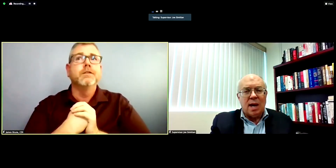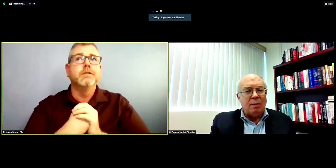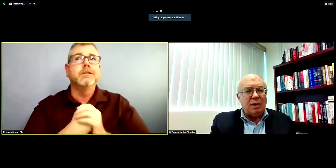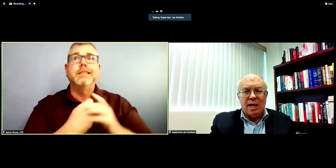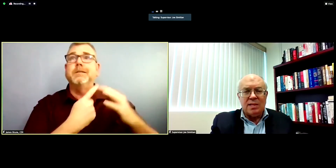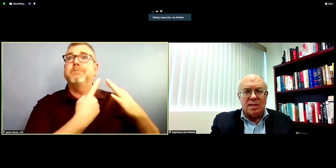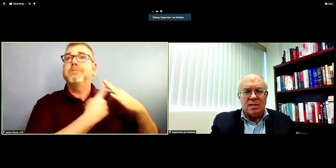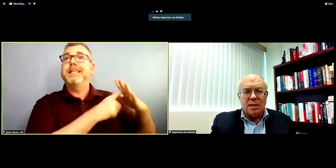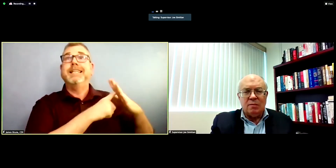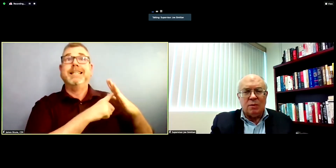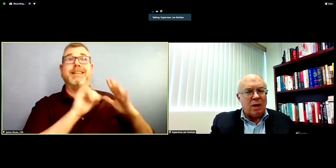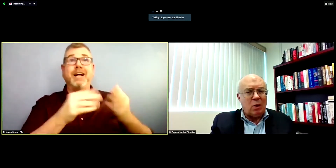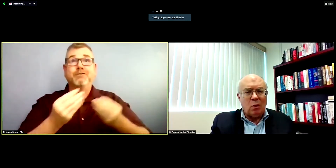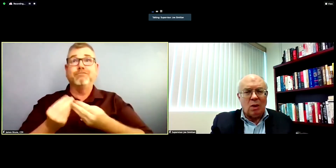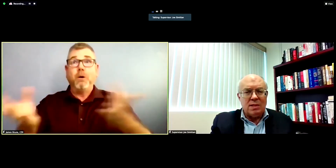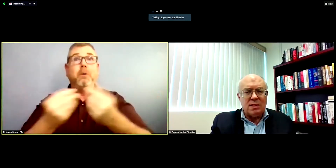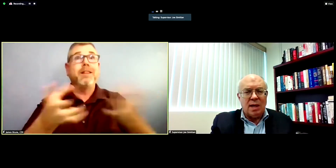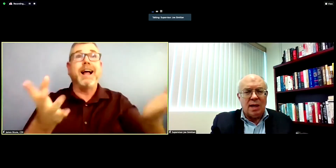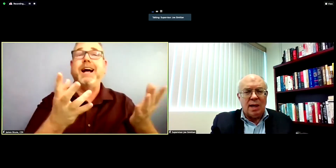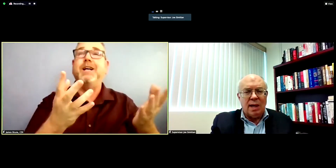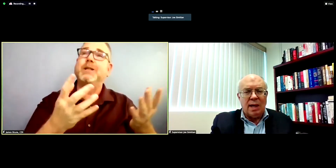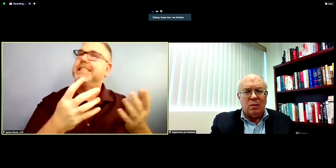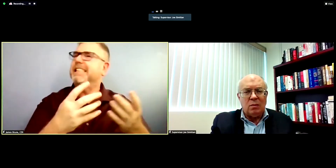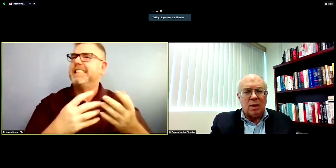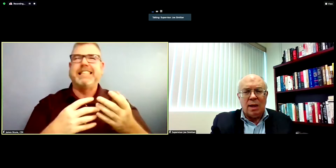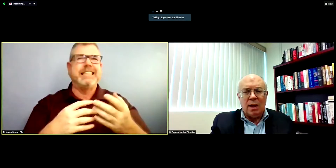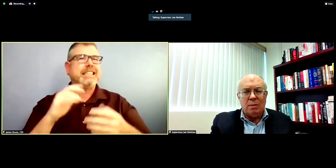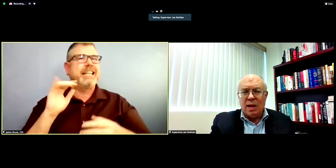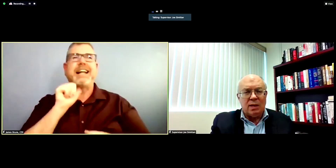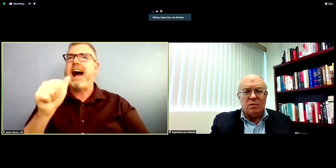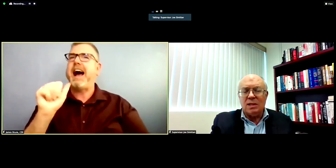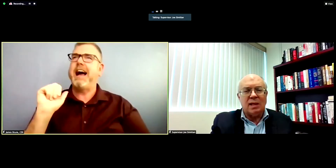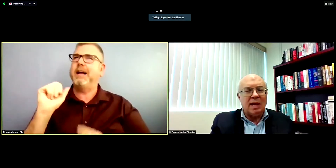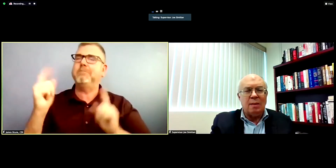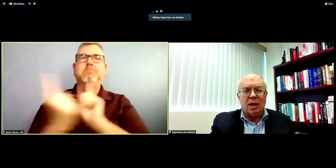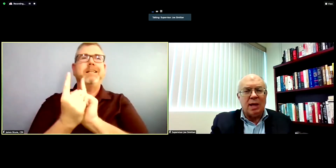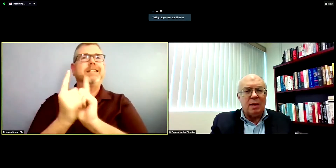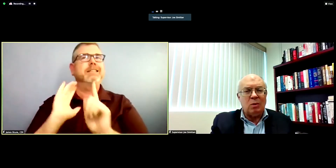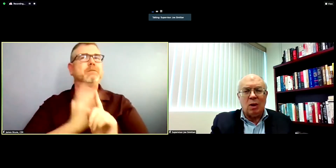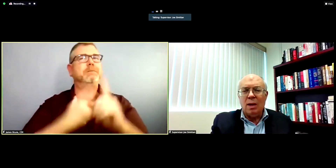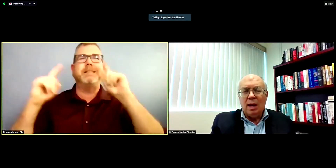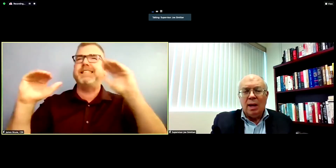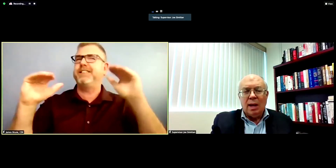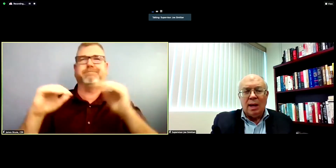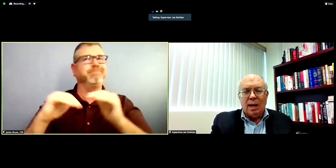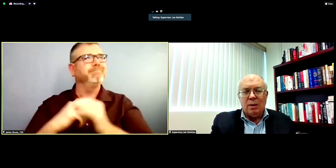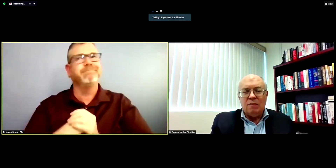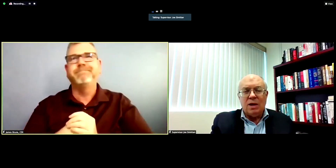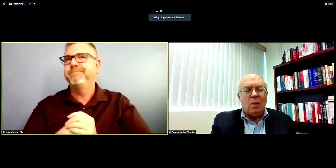complicated system, for better or worse uh, and i'm not interested in laying blame or uh finger